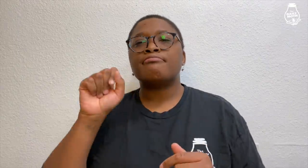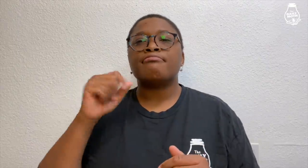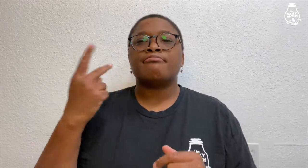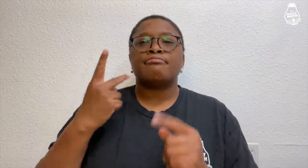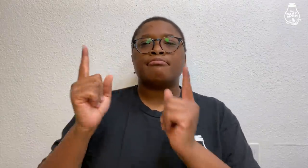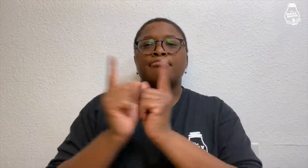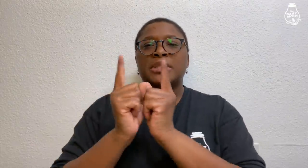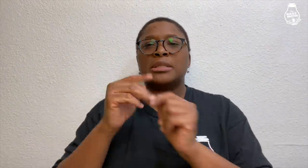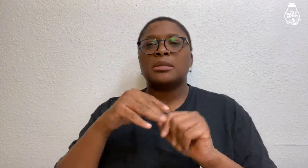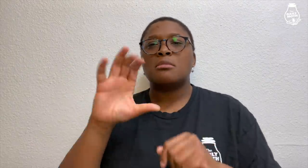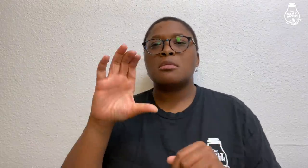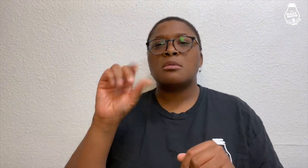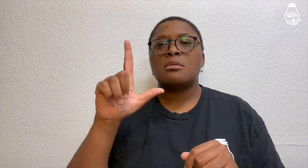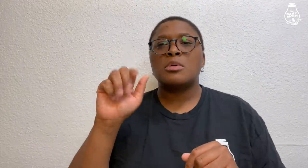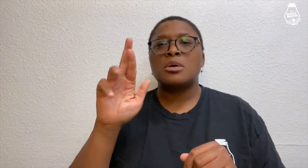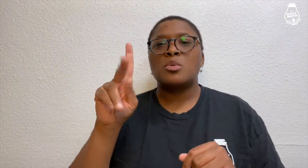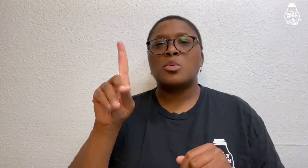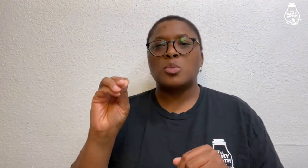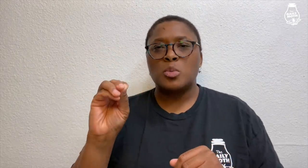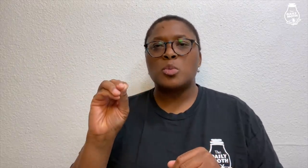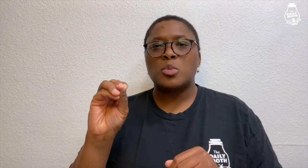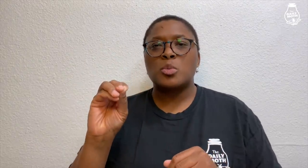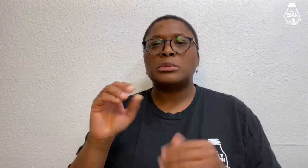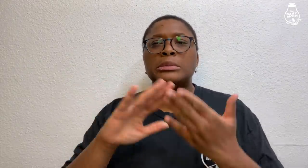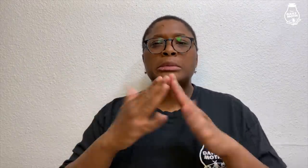Mavrick responded "We met in Colorado